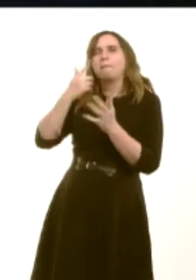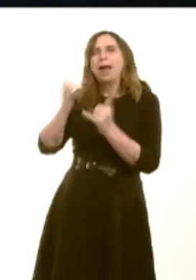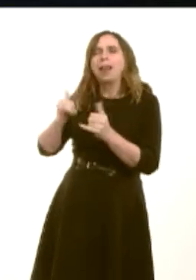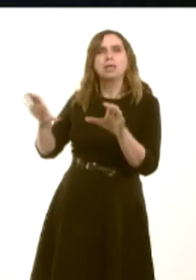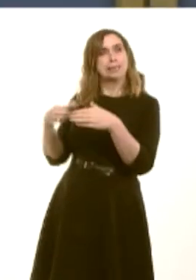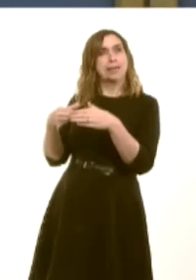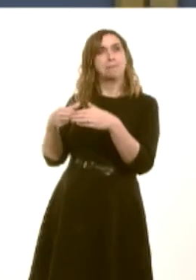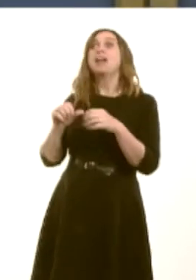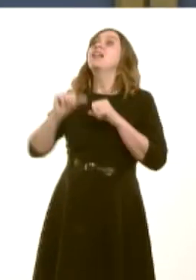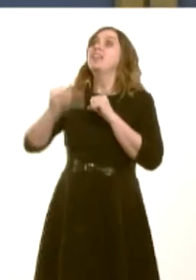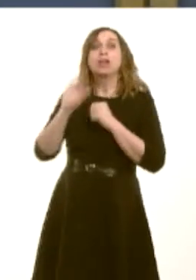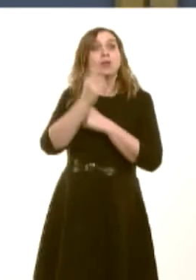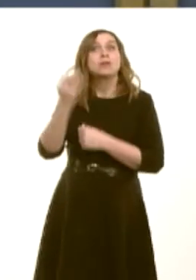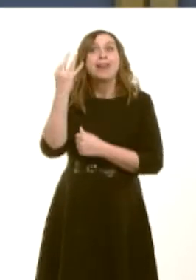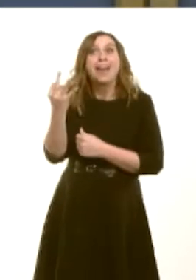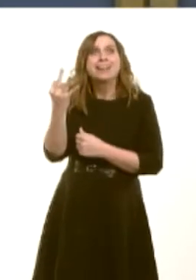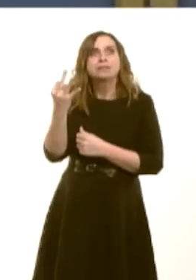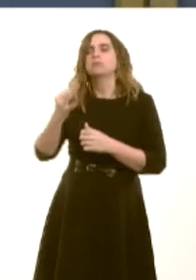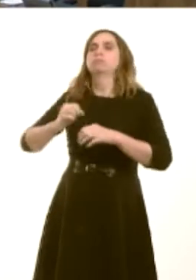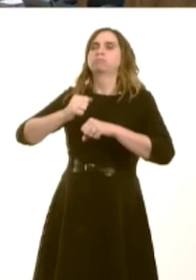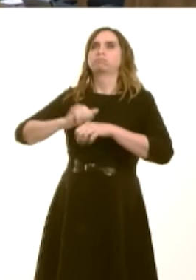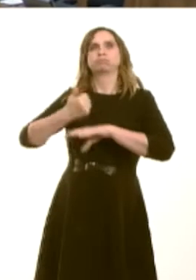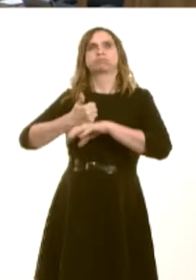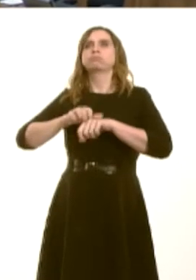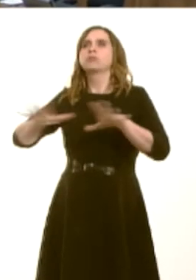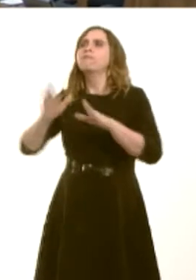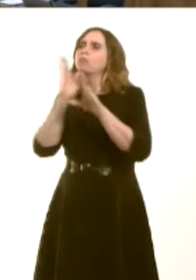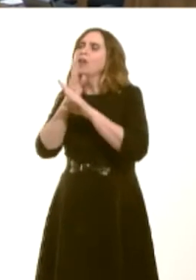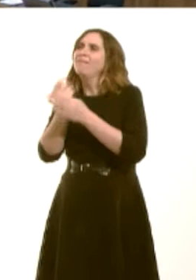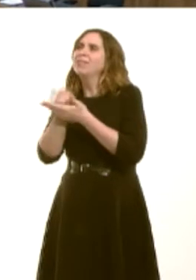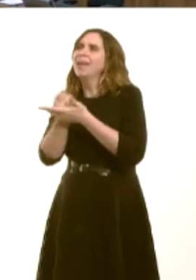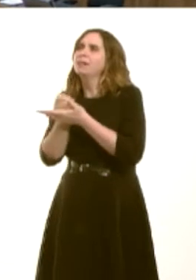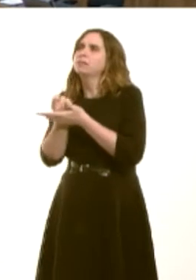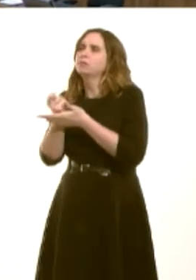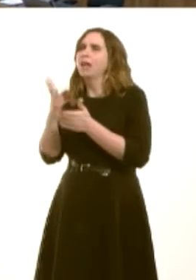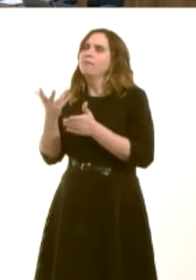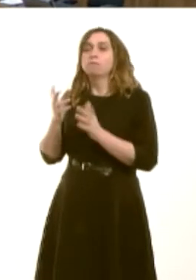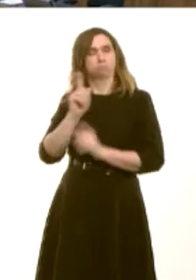2008, went on to introduce this for private tenancies. First Minister, will you acknowledge